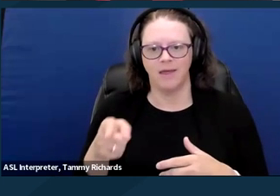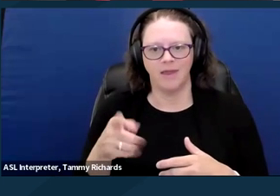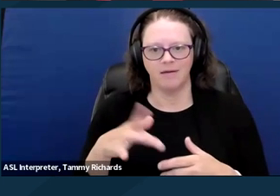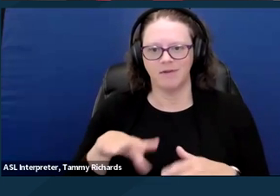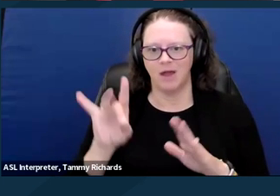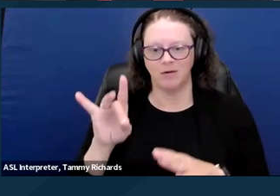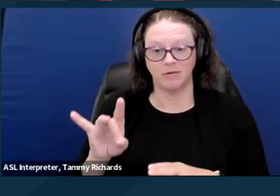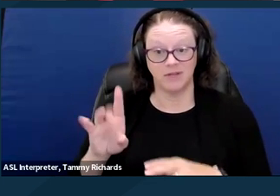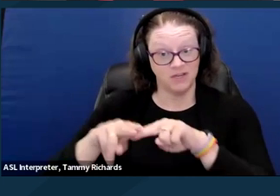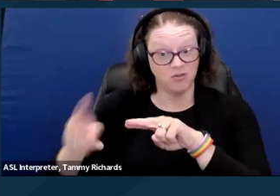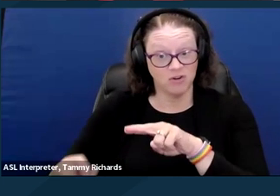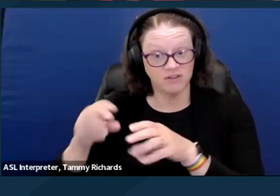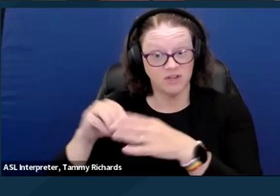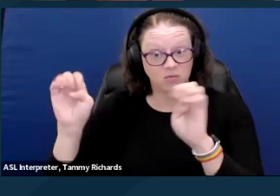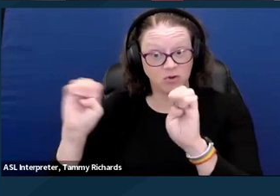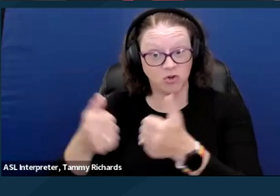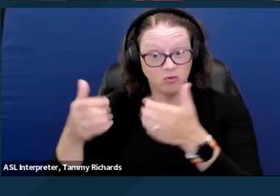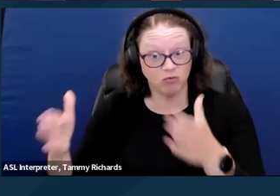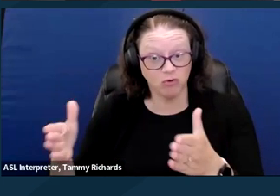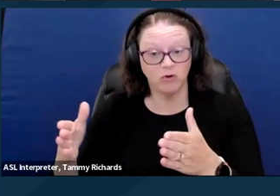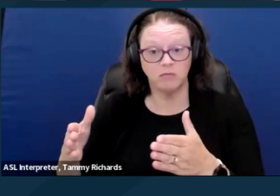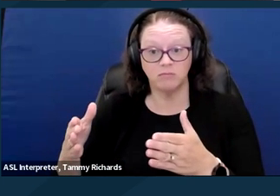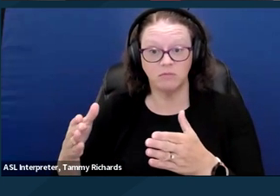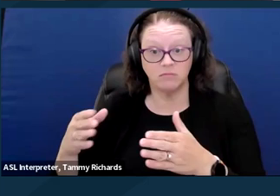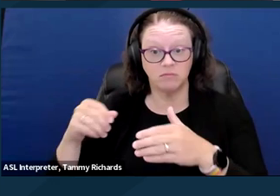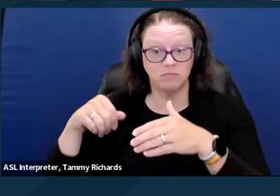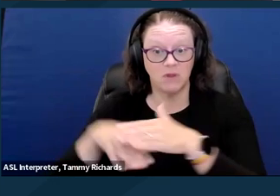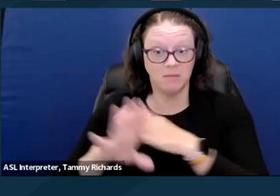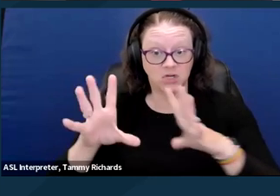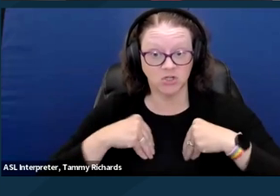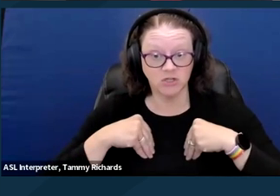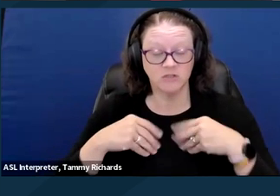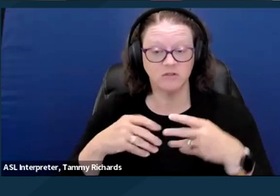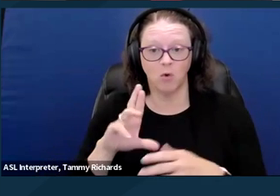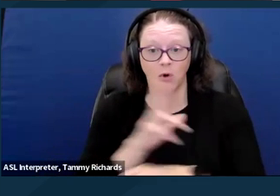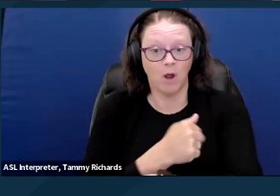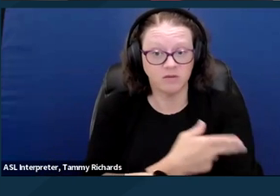or lengths of stay, no decrease in hospital admissions or lengths of stay,